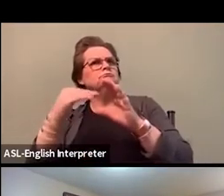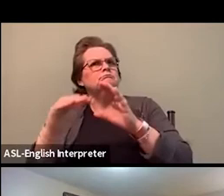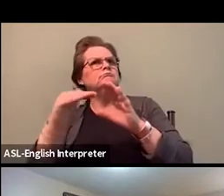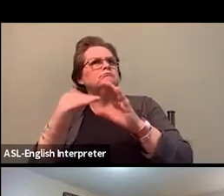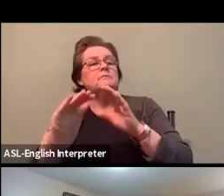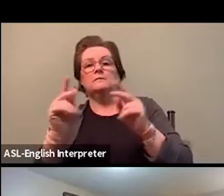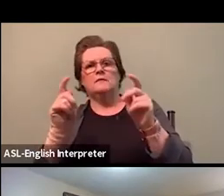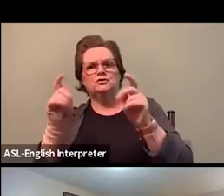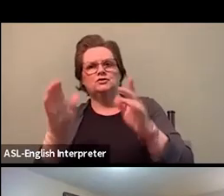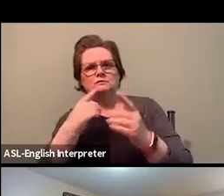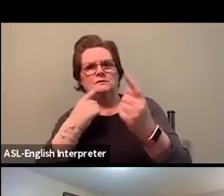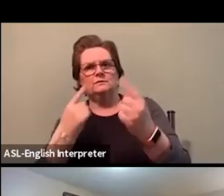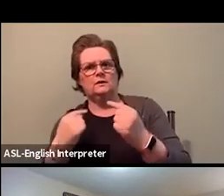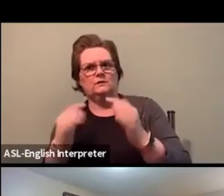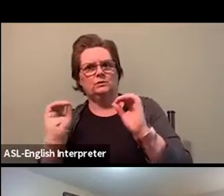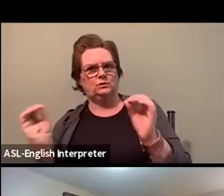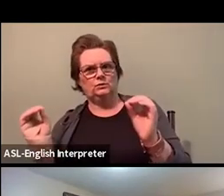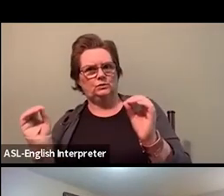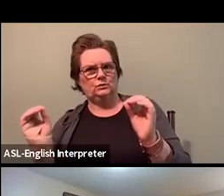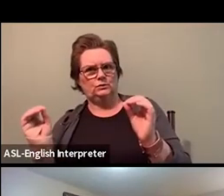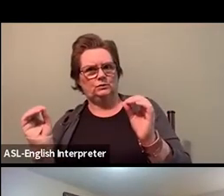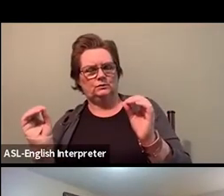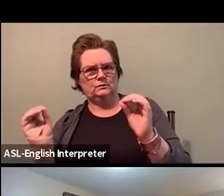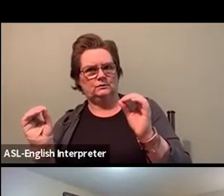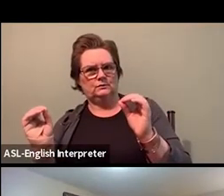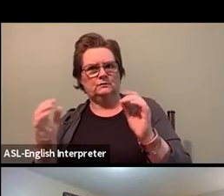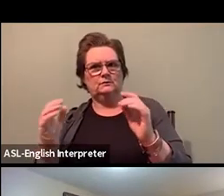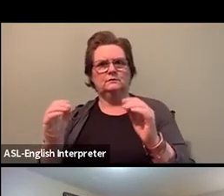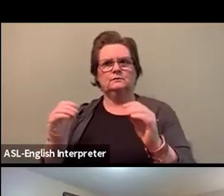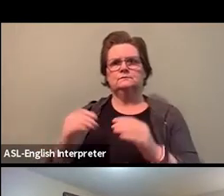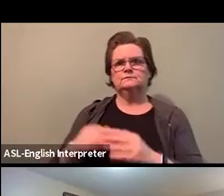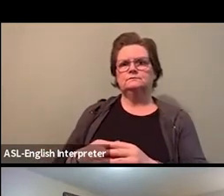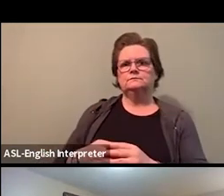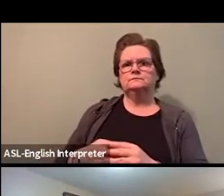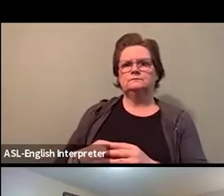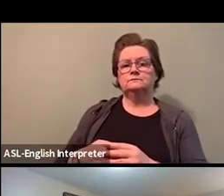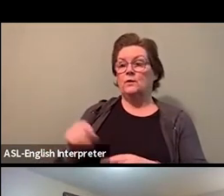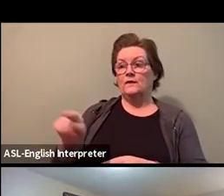Or maybe you were so down-trot last year that you agreed